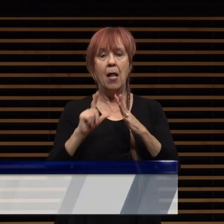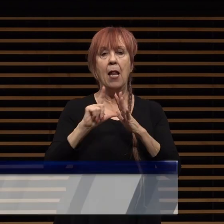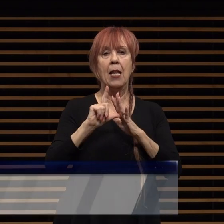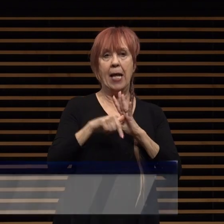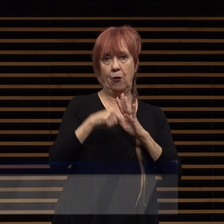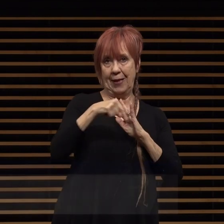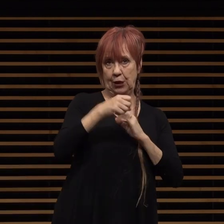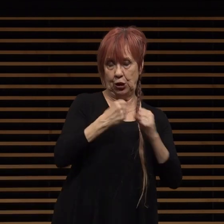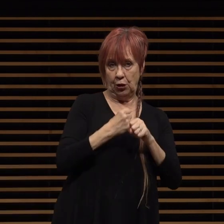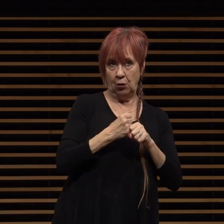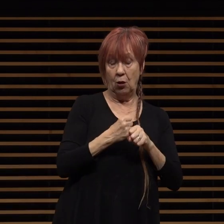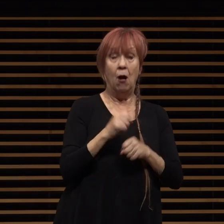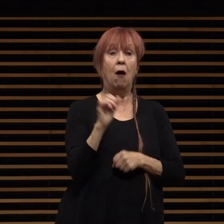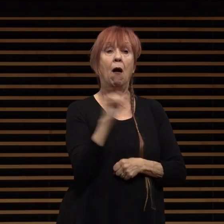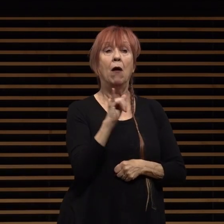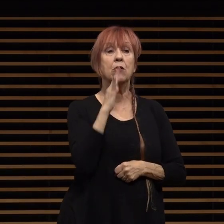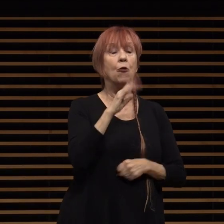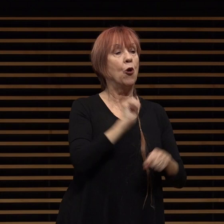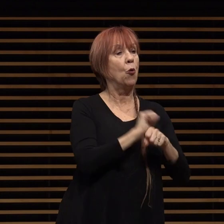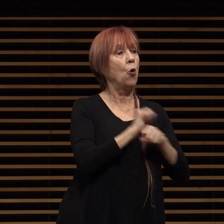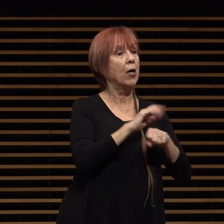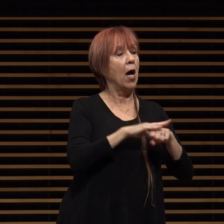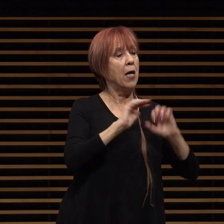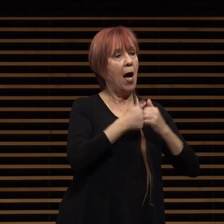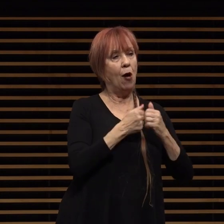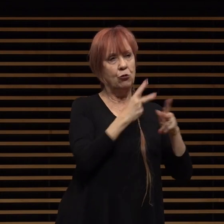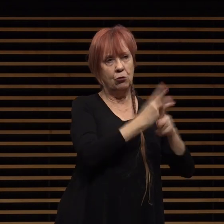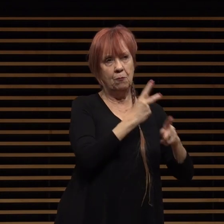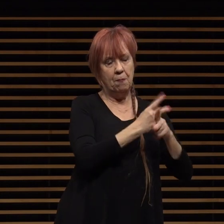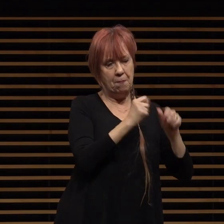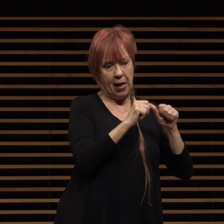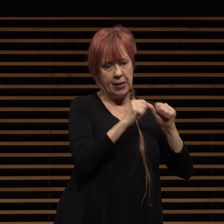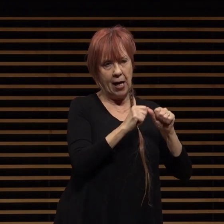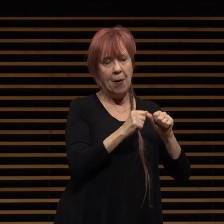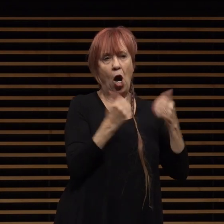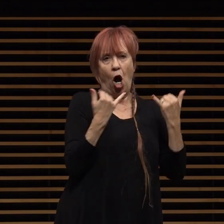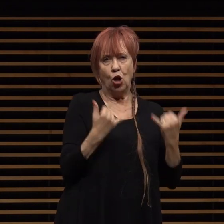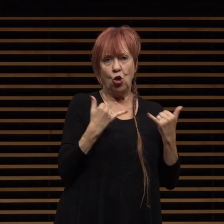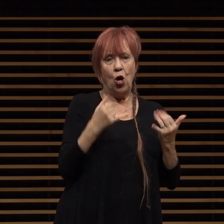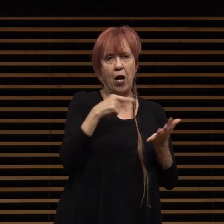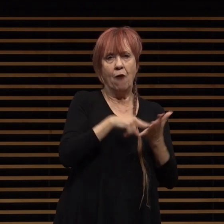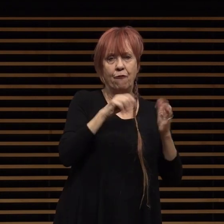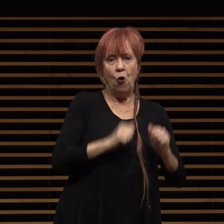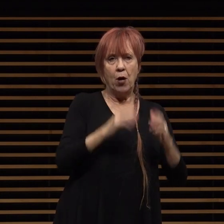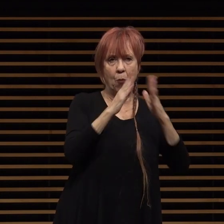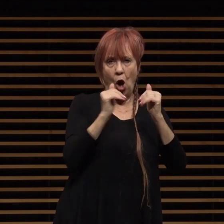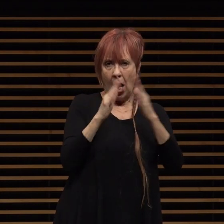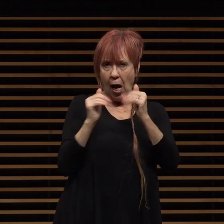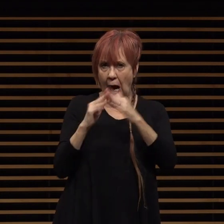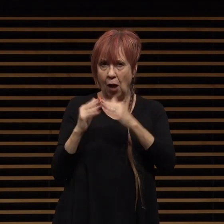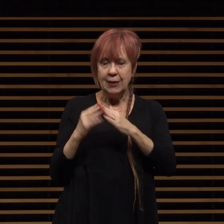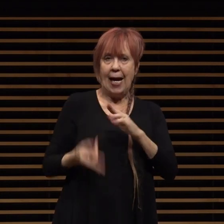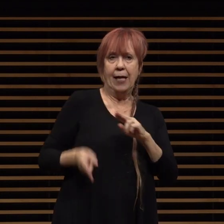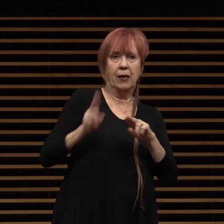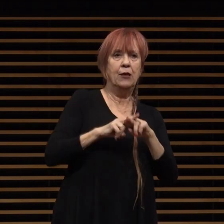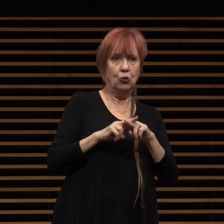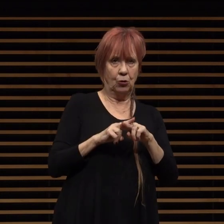and is also working on ways to maintain our current affordable housing stock and increase production of much needed